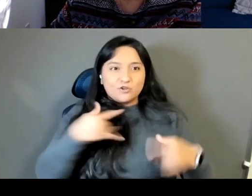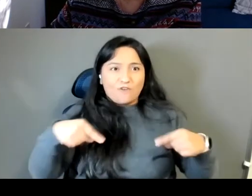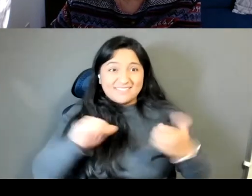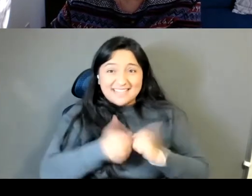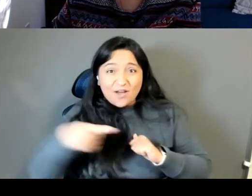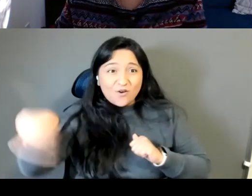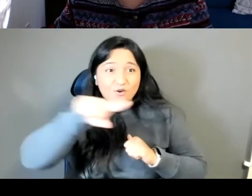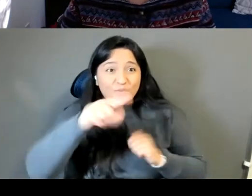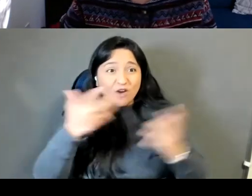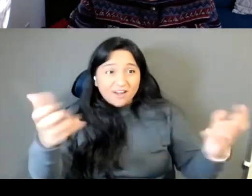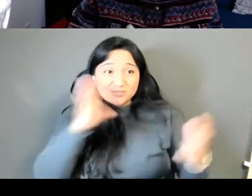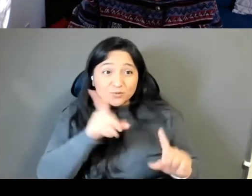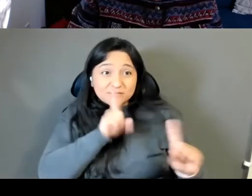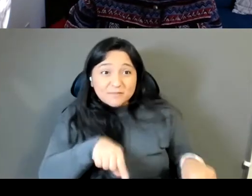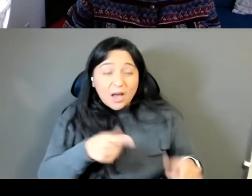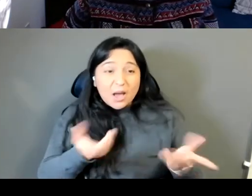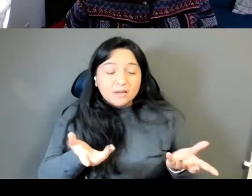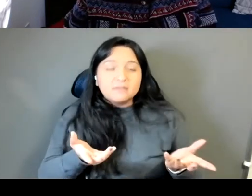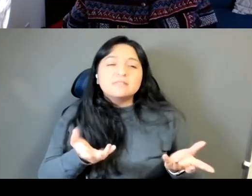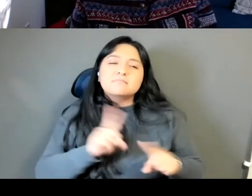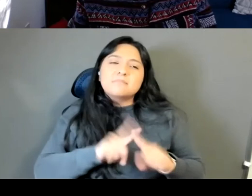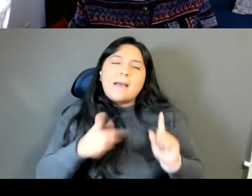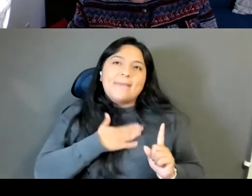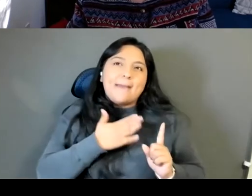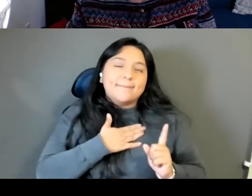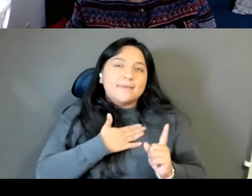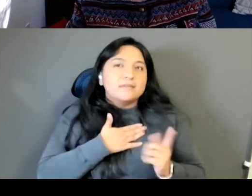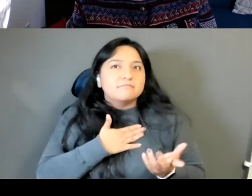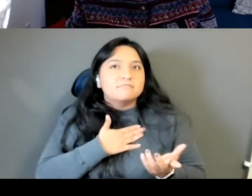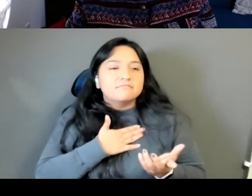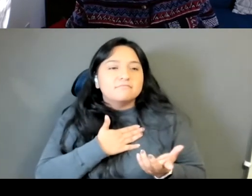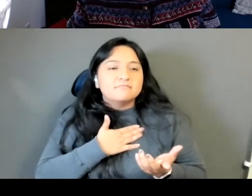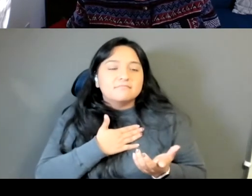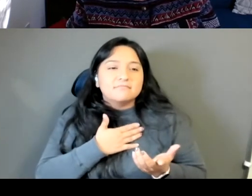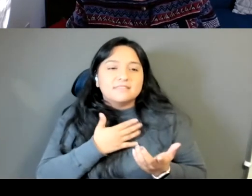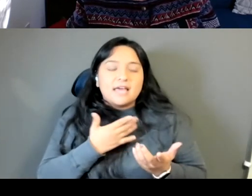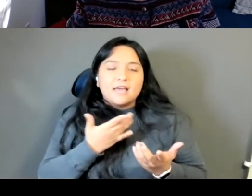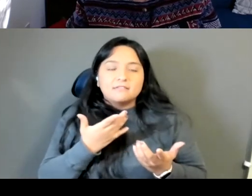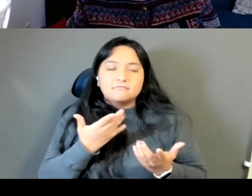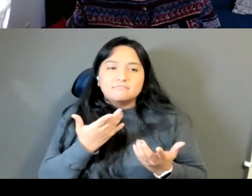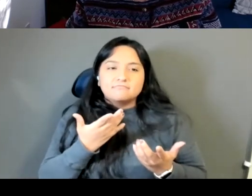And so I'm just so happy that, yeah, I'm just so happy that they're it's finding its readers, you know.